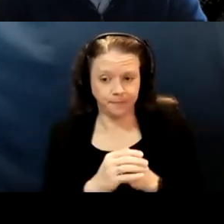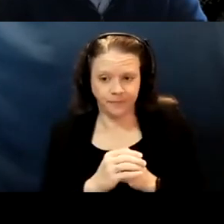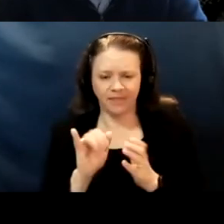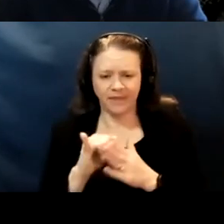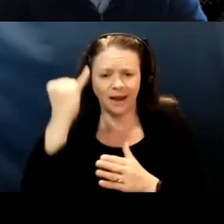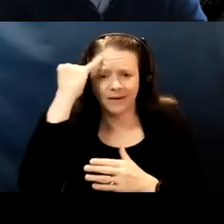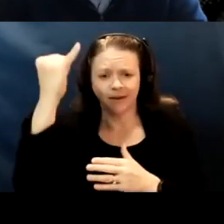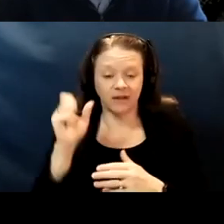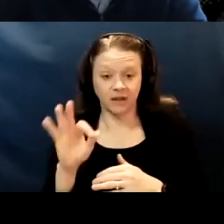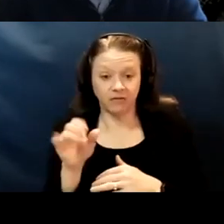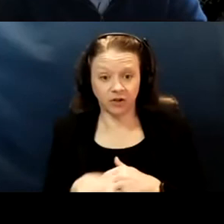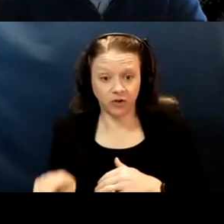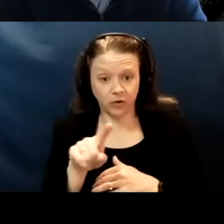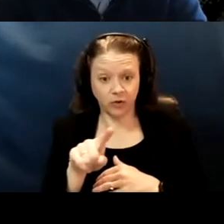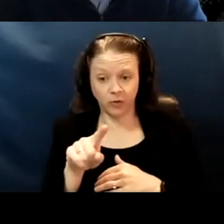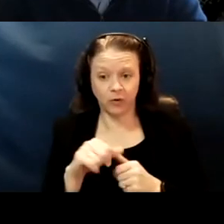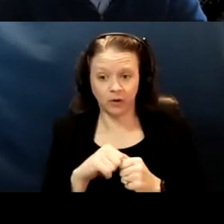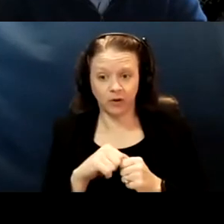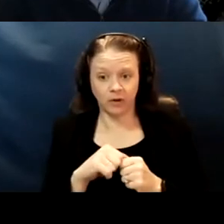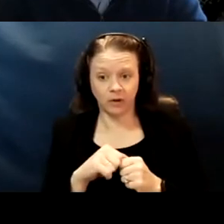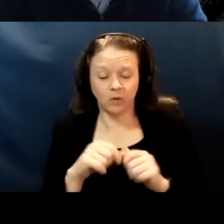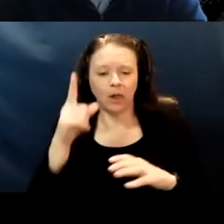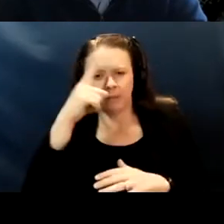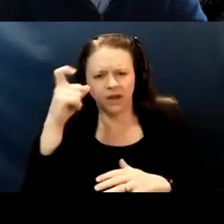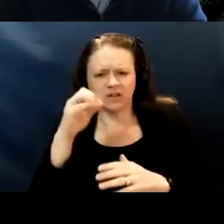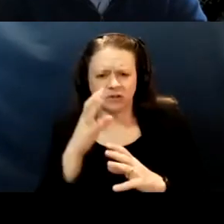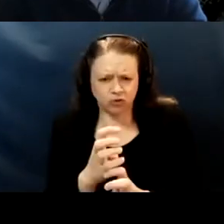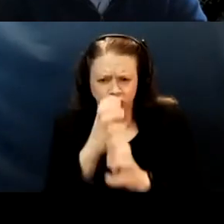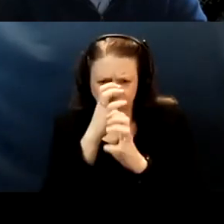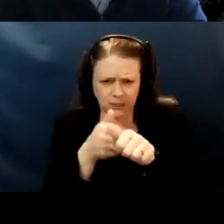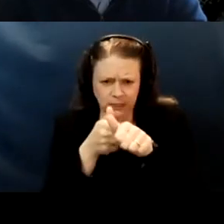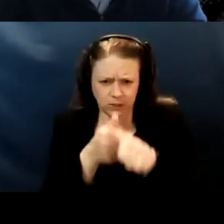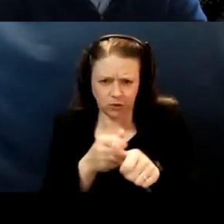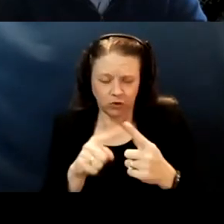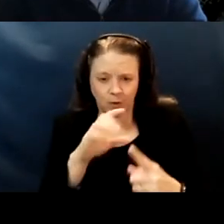that if you, because of a strict adherence to an age based formula,